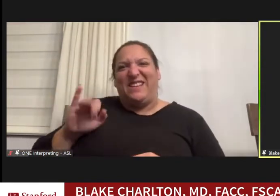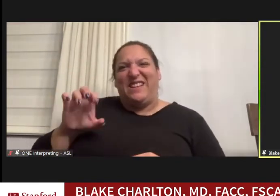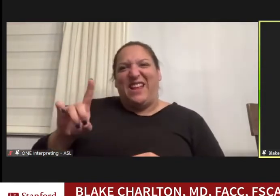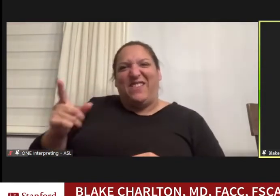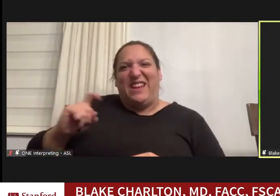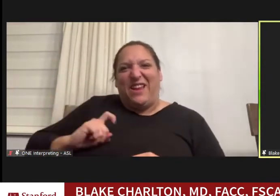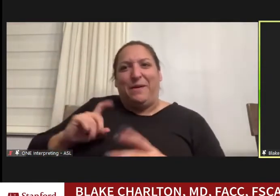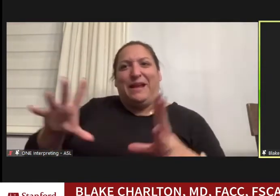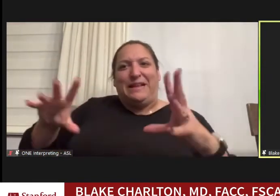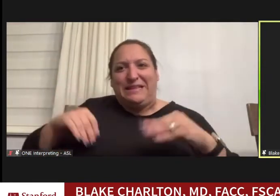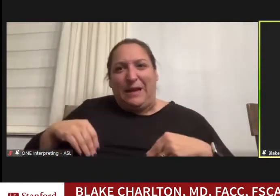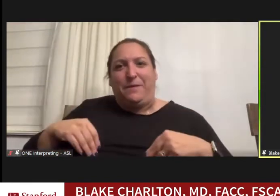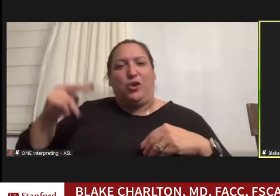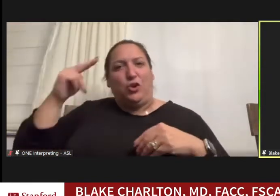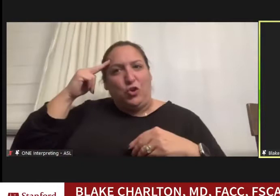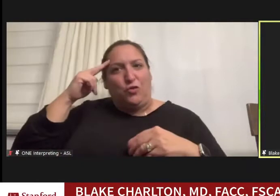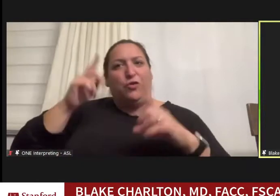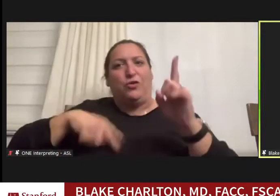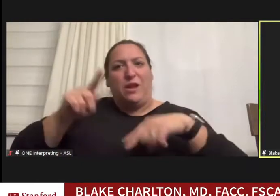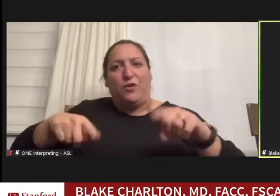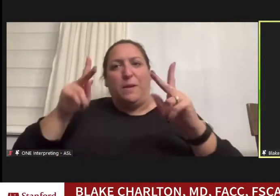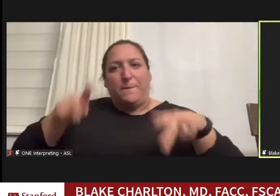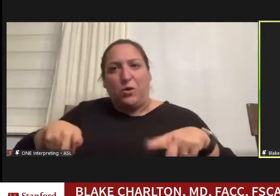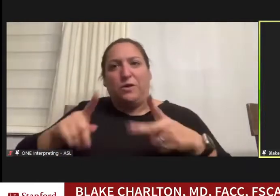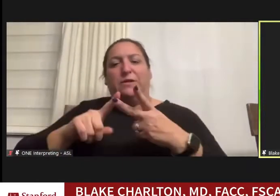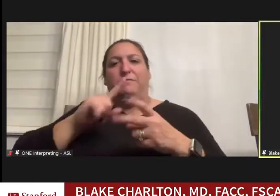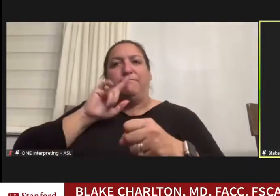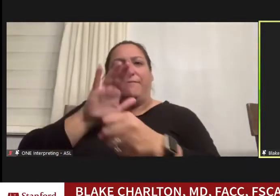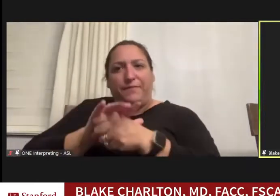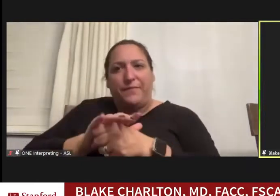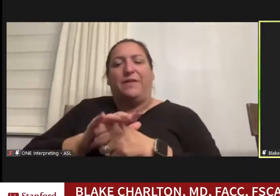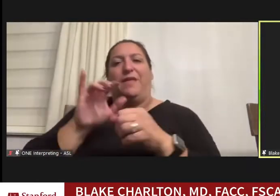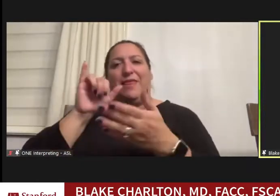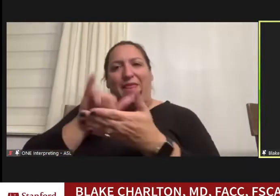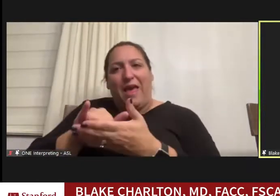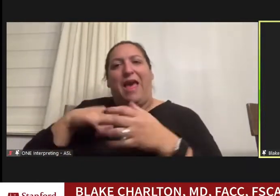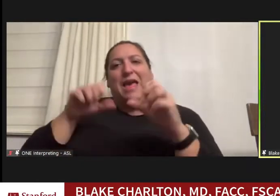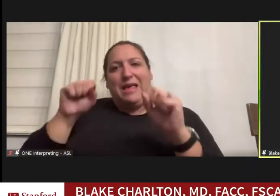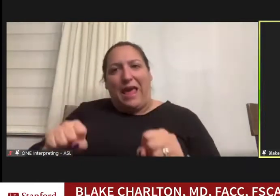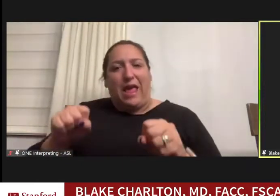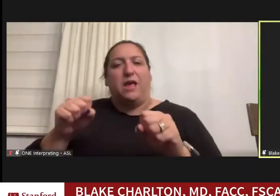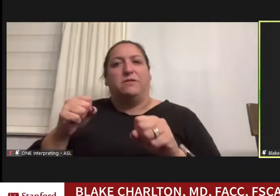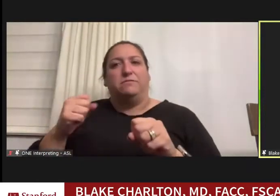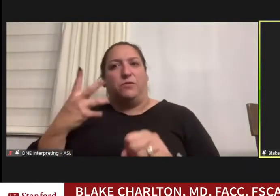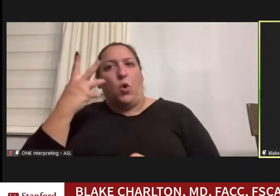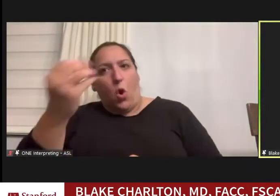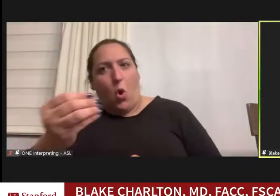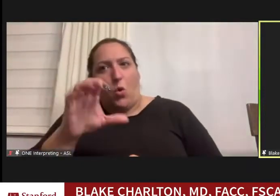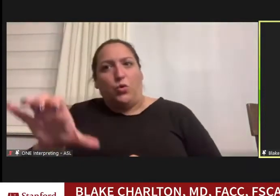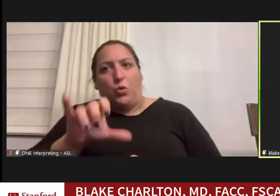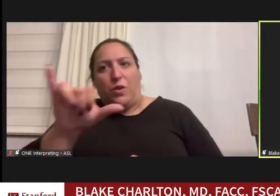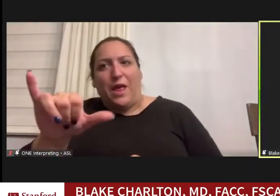a nerd and a diverse person and validating that I could often do whatever I wanted, and my eyes